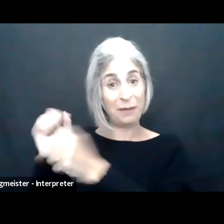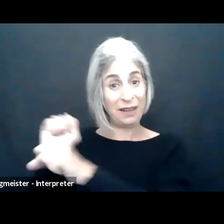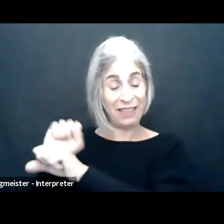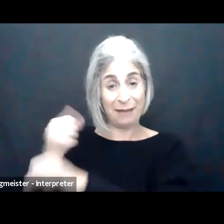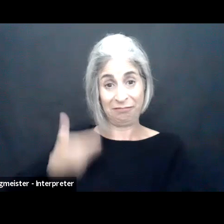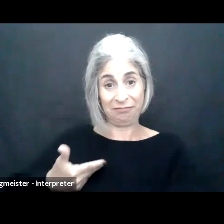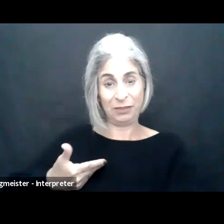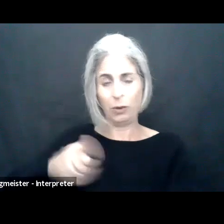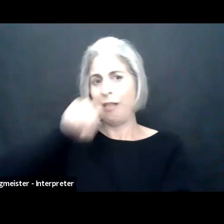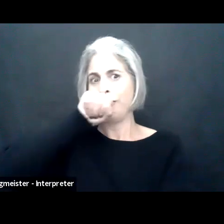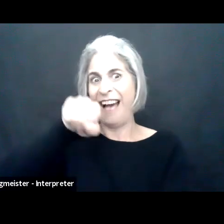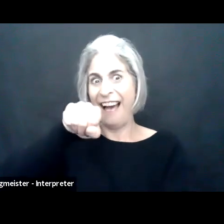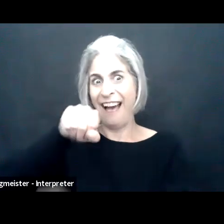So what's our landscape in terms of numbers? You know, I'm with the department of